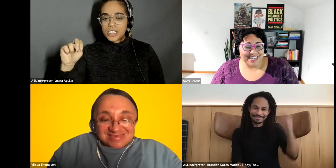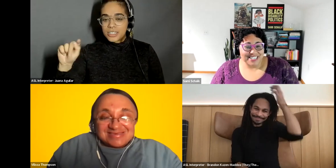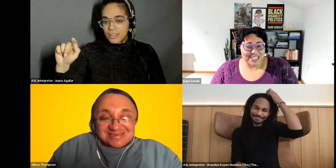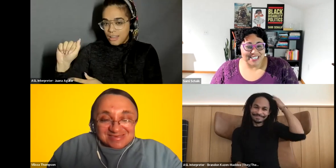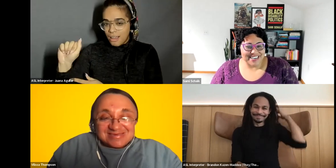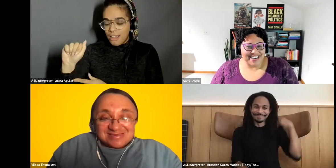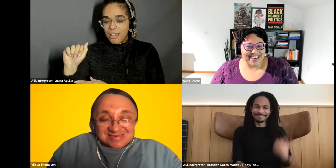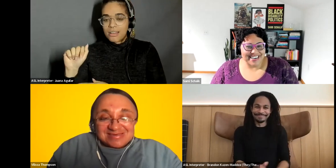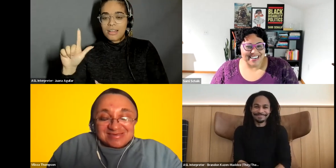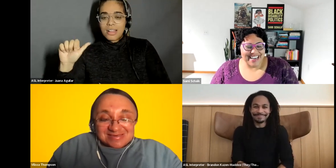Sami Schalk: shirt on